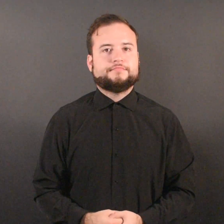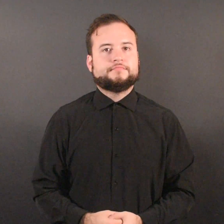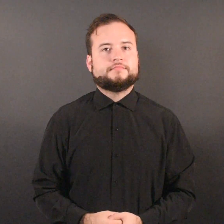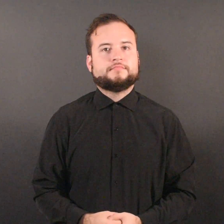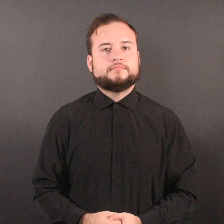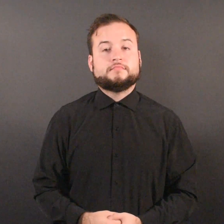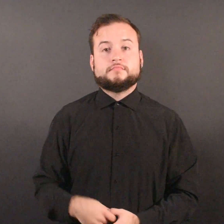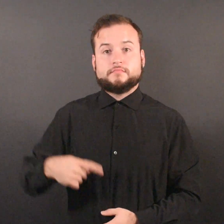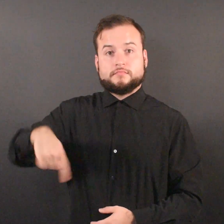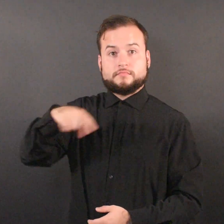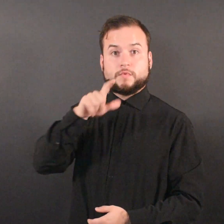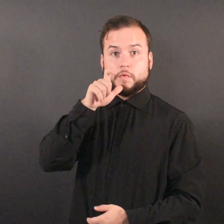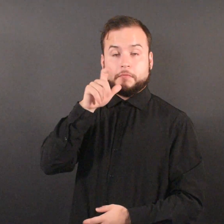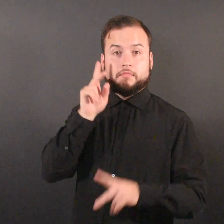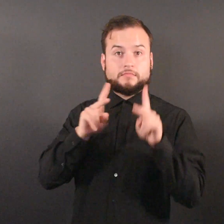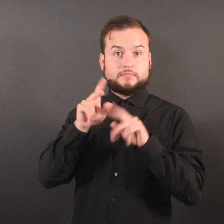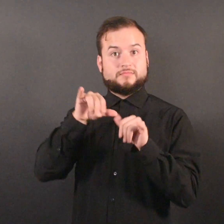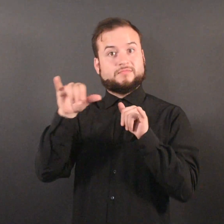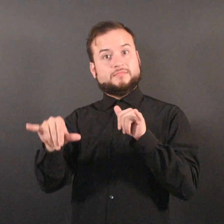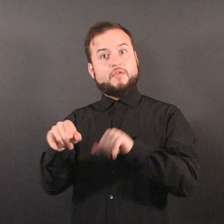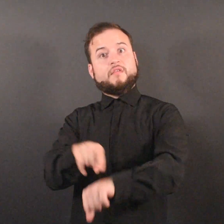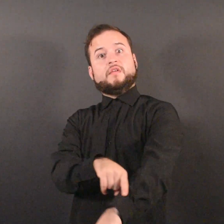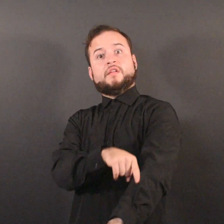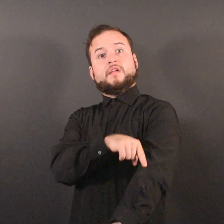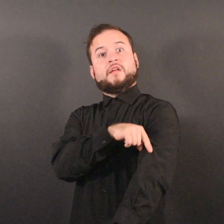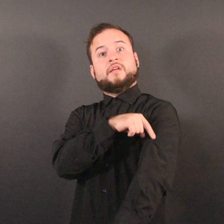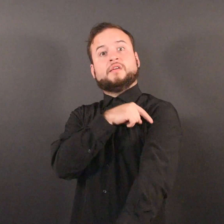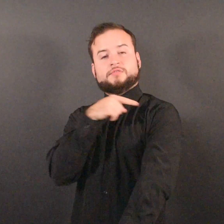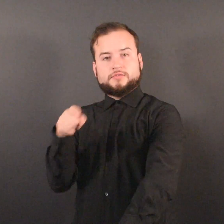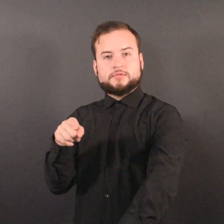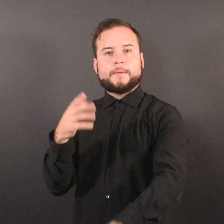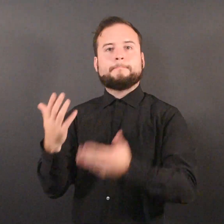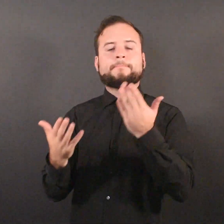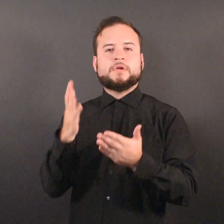Patients with longer length of stay may also experience